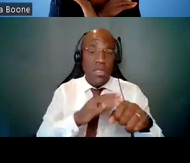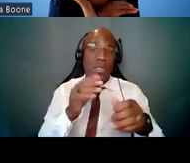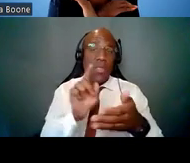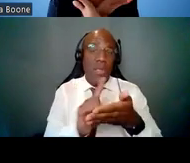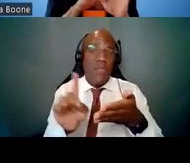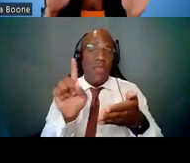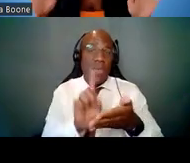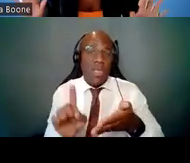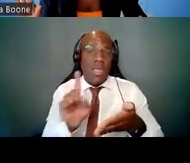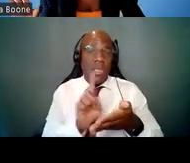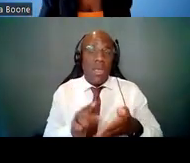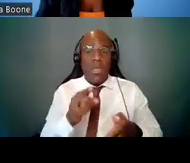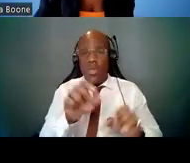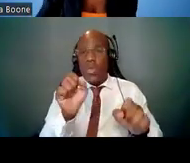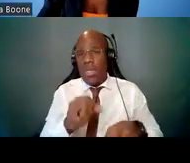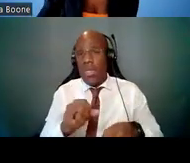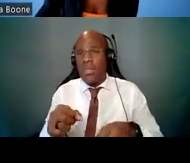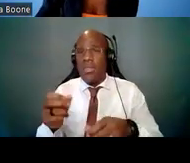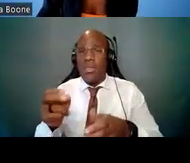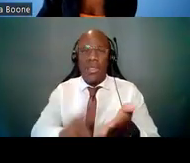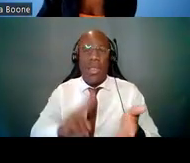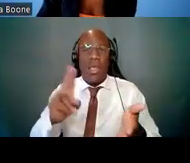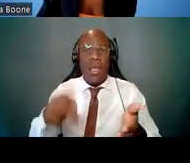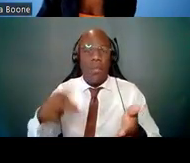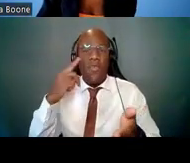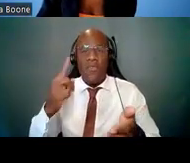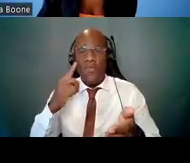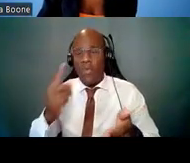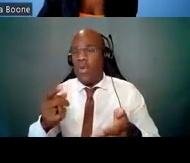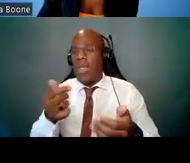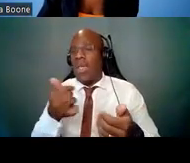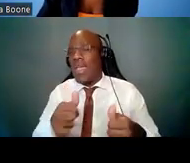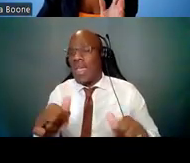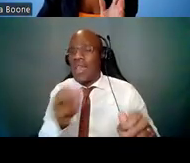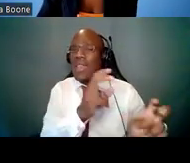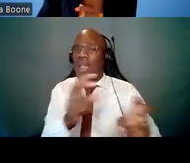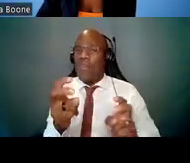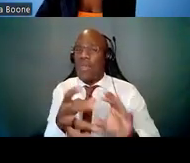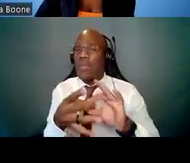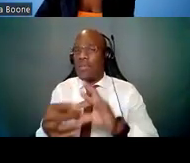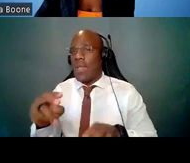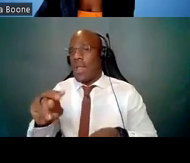on almost any topic relevant to the NIH community, via the NIH Guide.